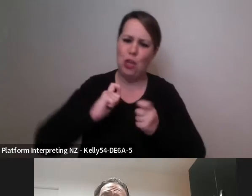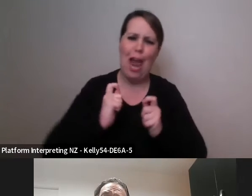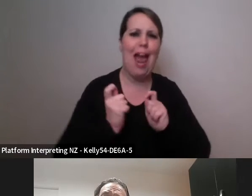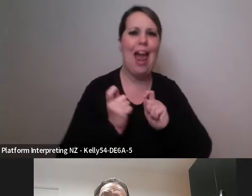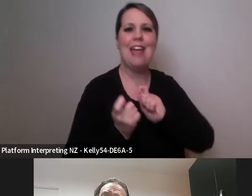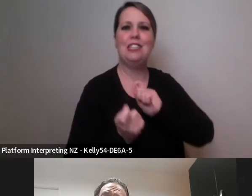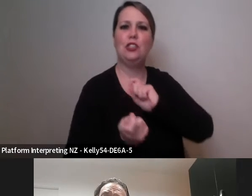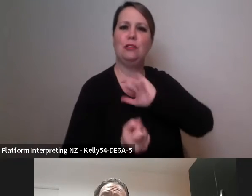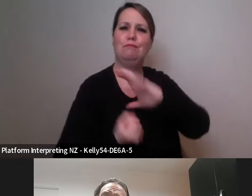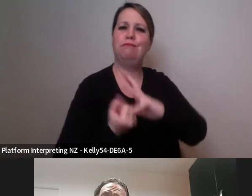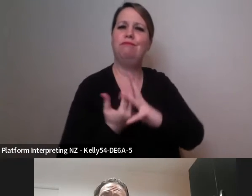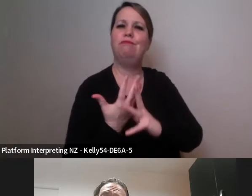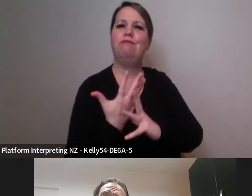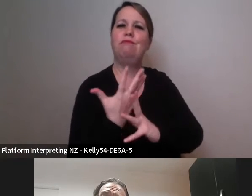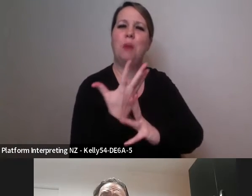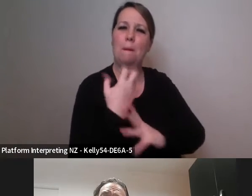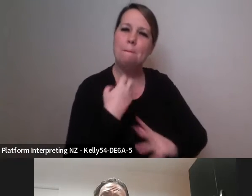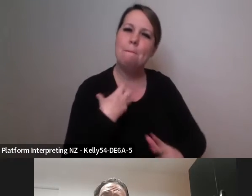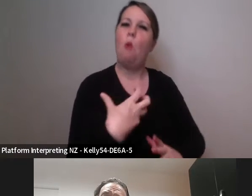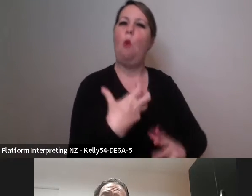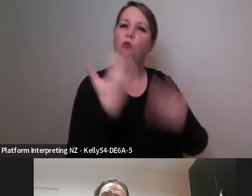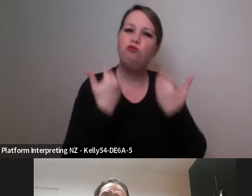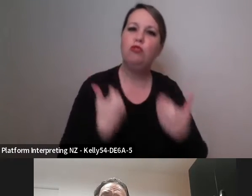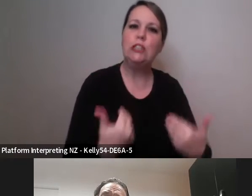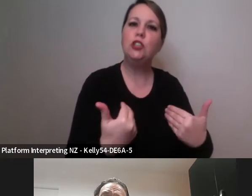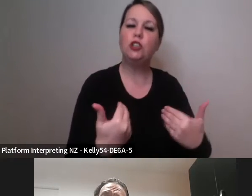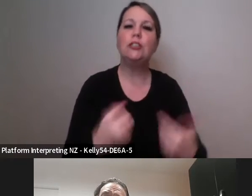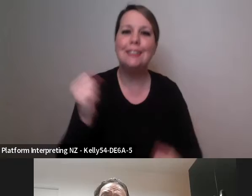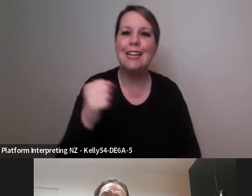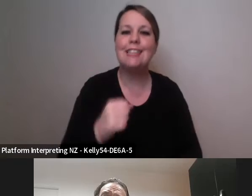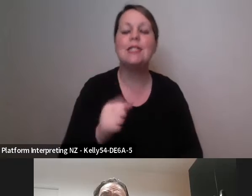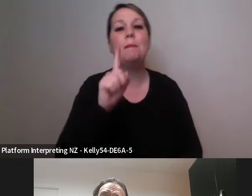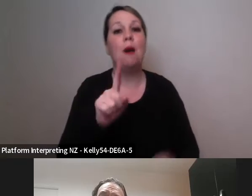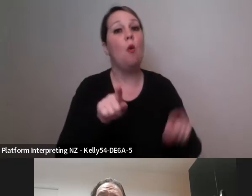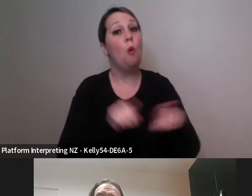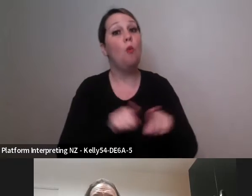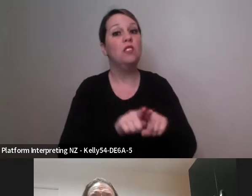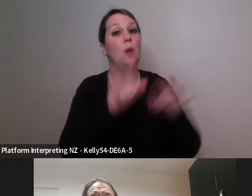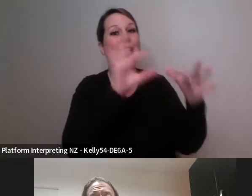through the years, but that's also relied on what my focus and interests are. But I do specifically